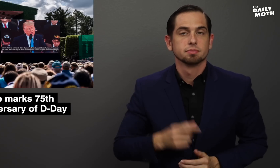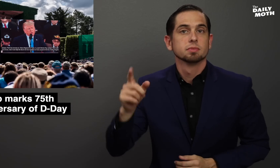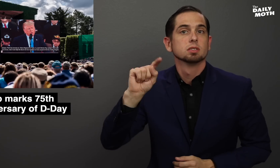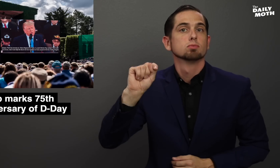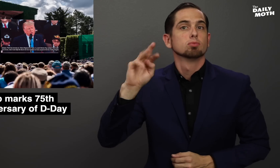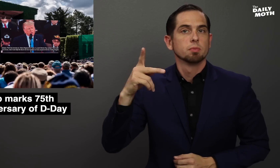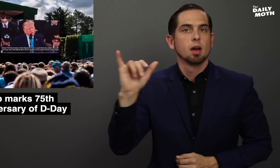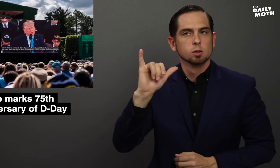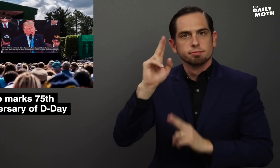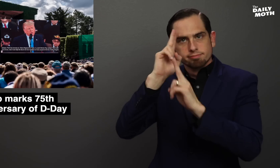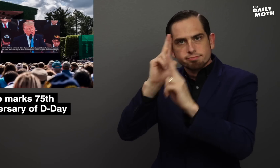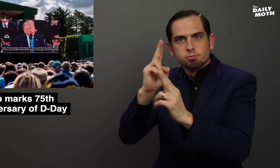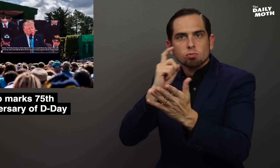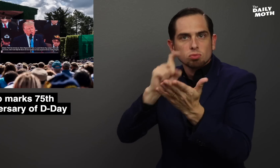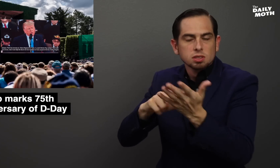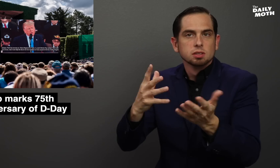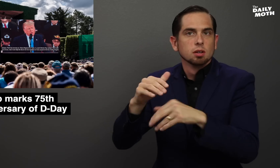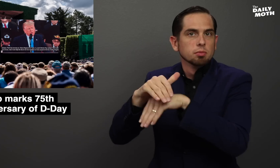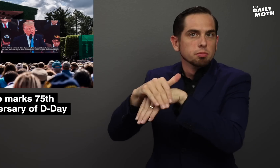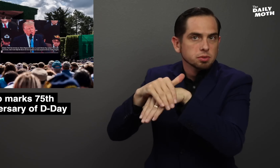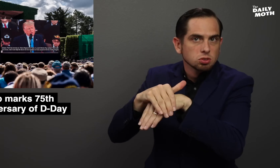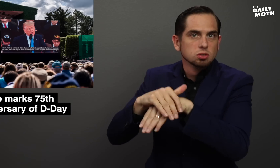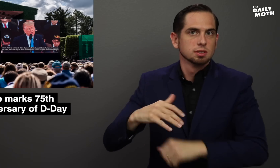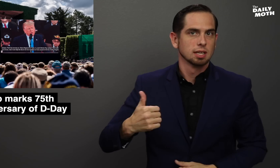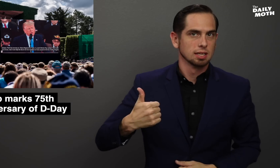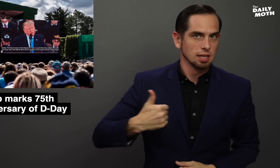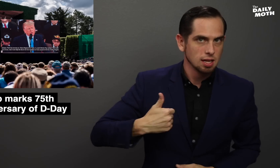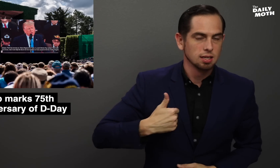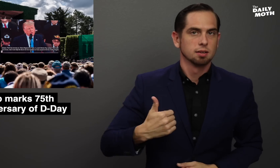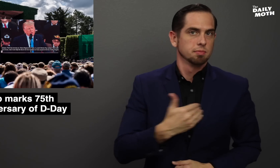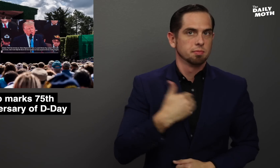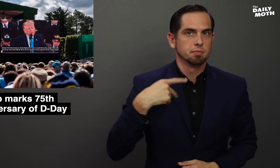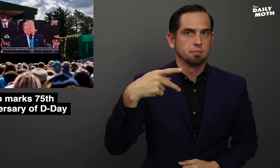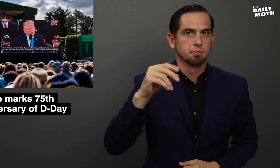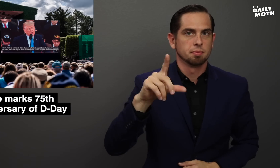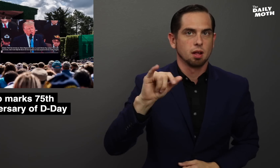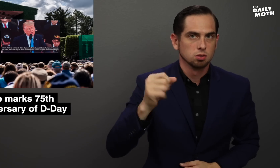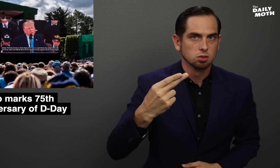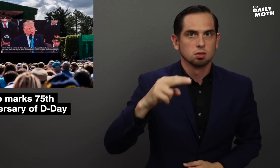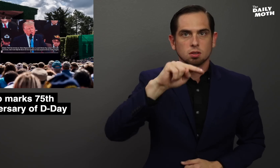Trump also recognized British, Canadian, Polish,